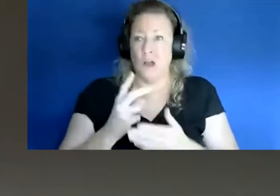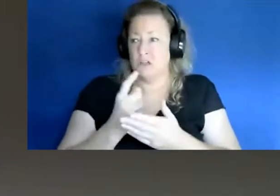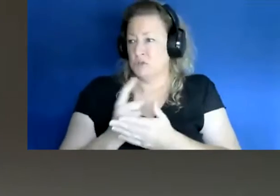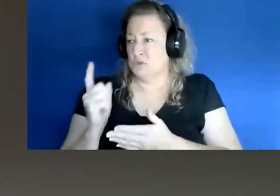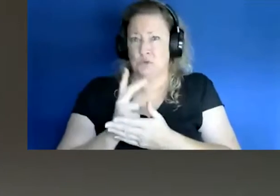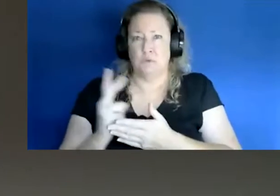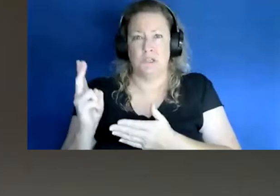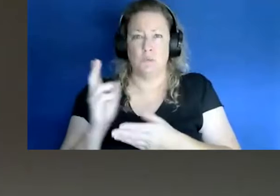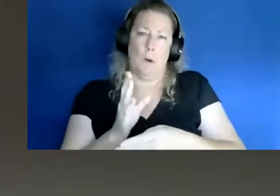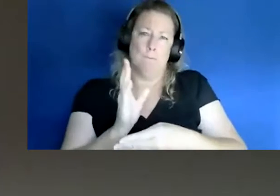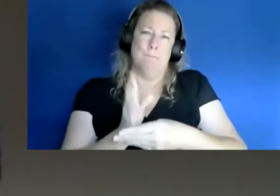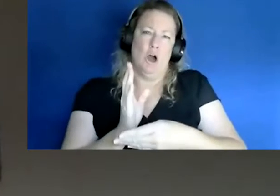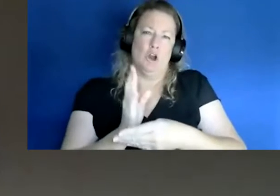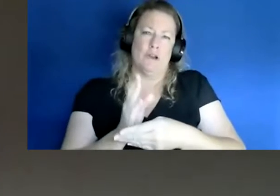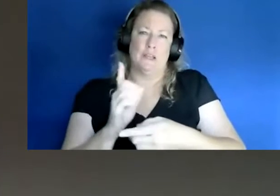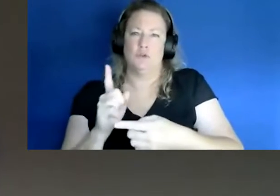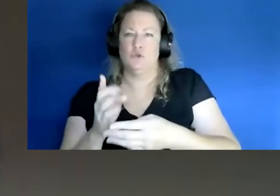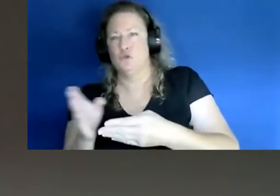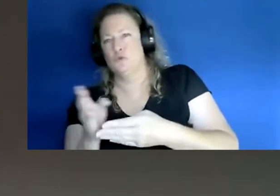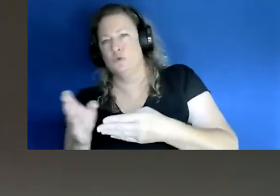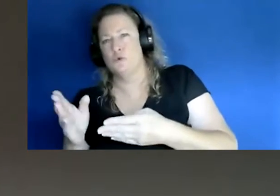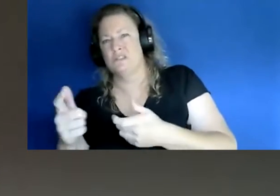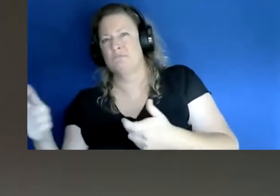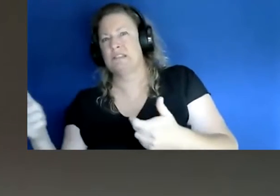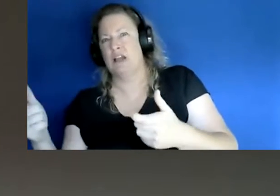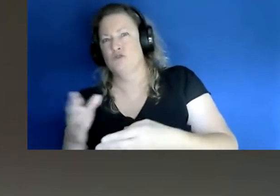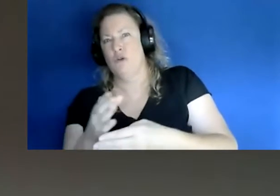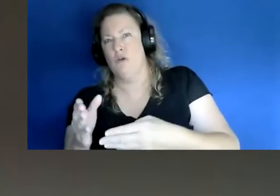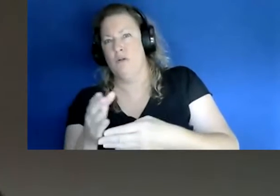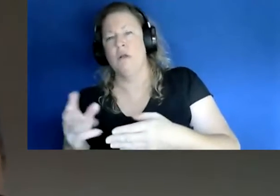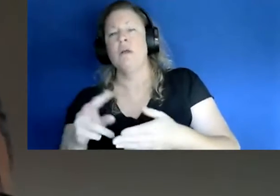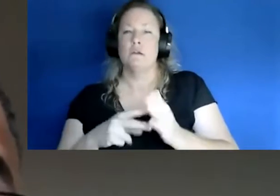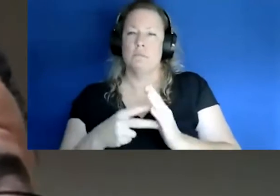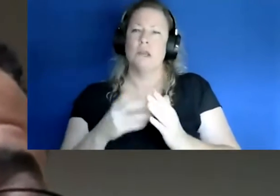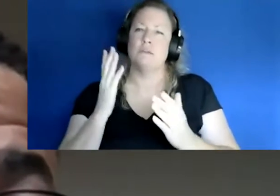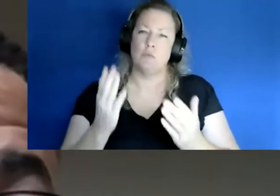of moderate to substantial range meaning that they would recommend mass even for vaccinated people